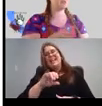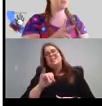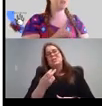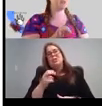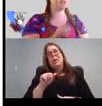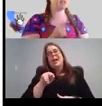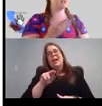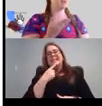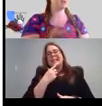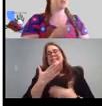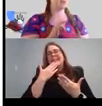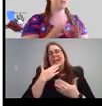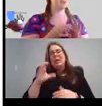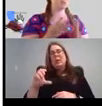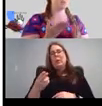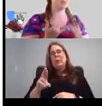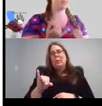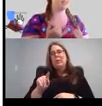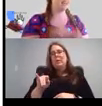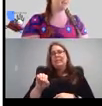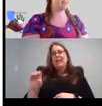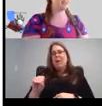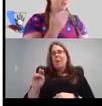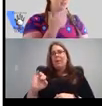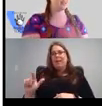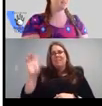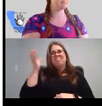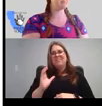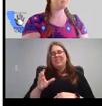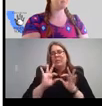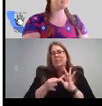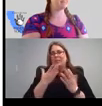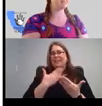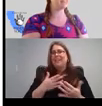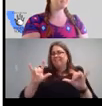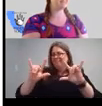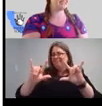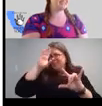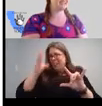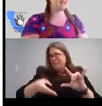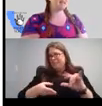want to give a big thank you to Christy O'Neill, who was here to interpret for us today. Thank you, Christy.